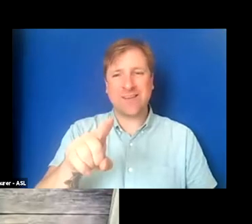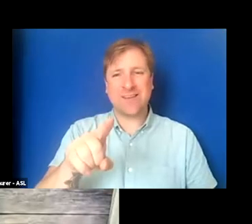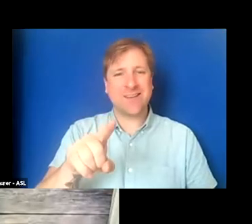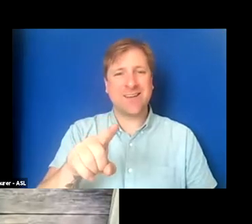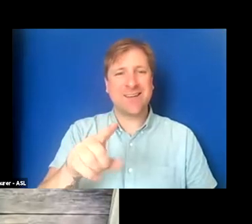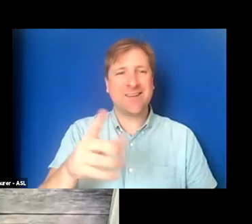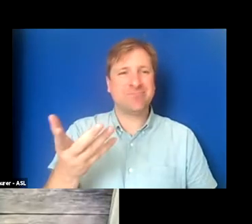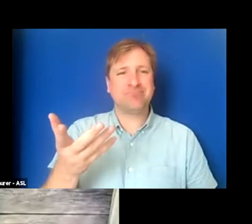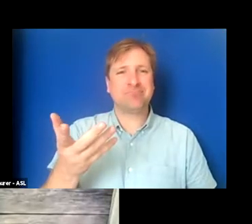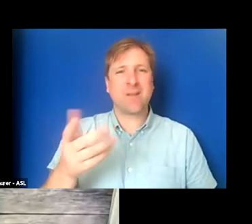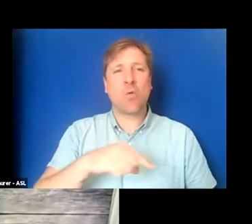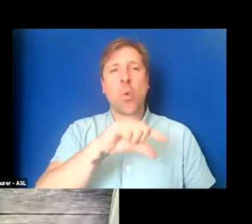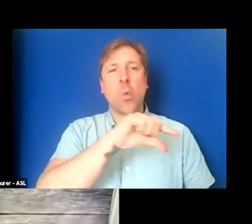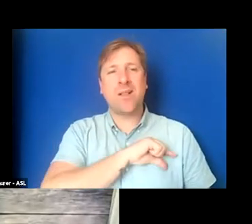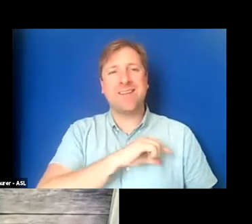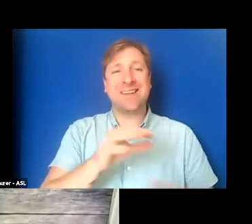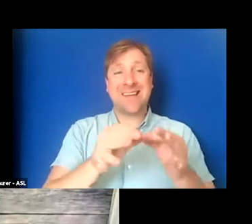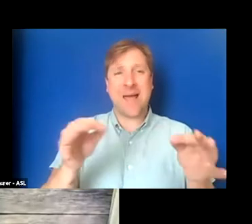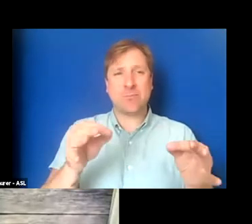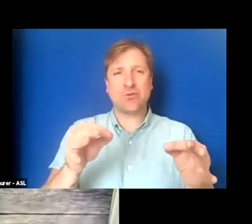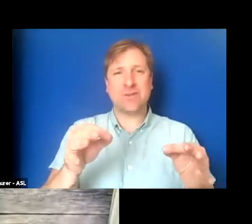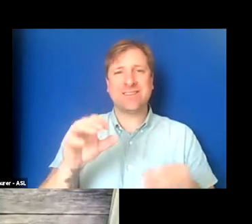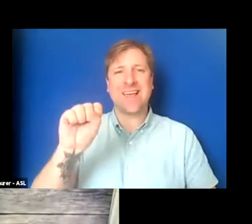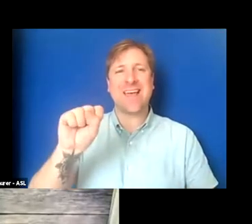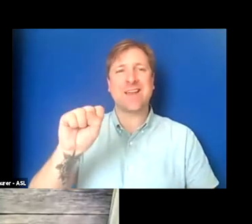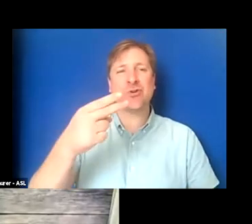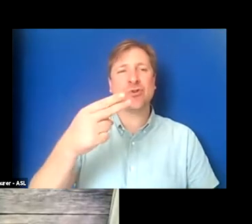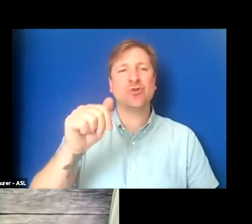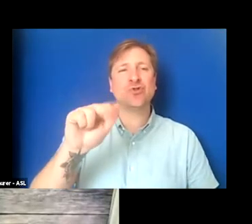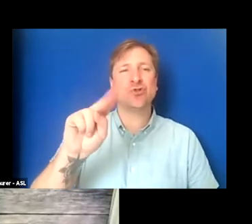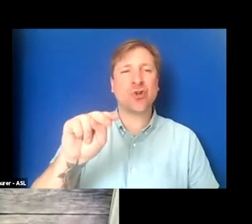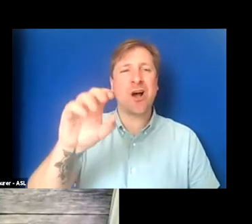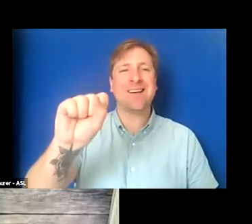quality captions and Sean Zdenek’s answers,